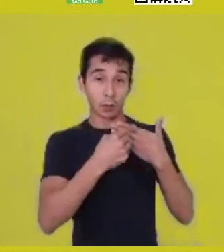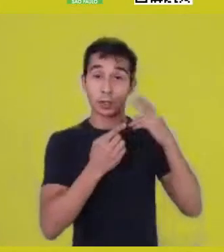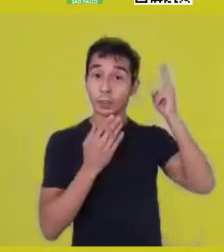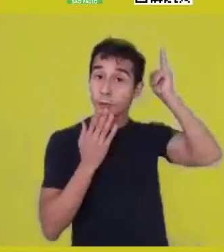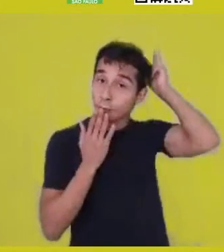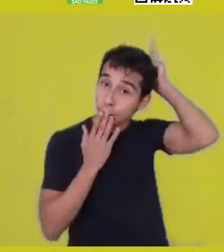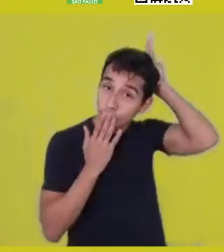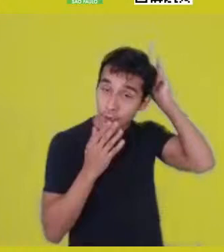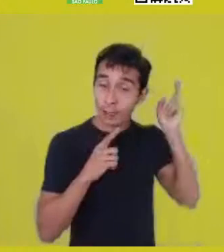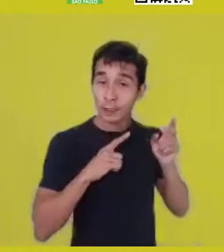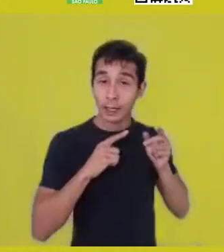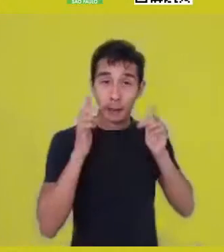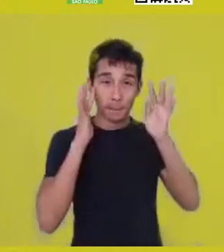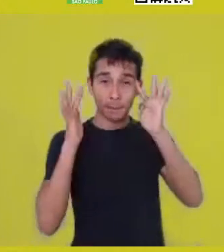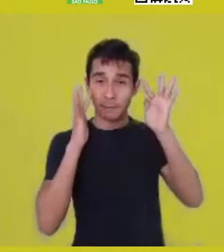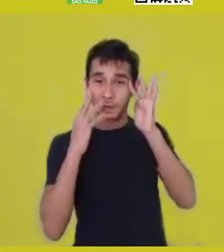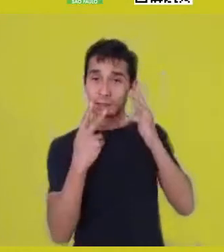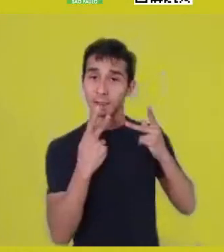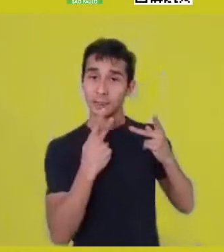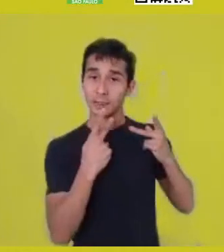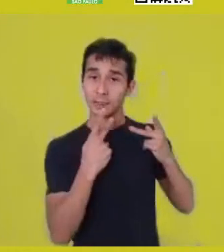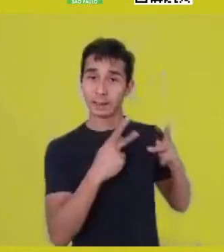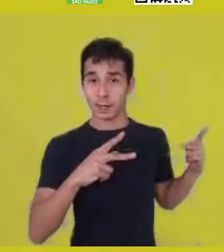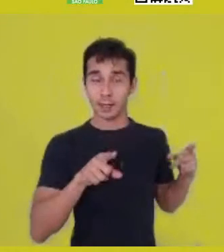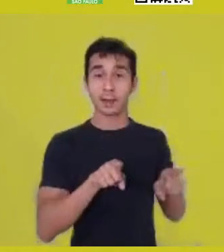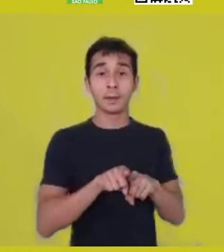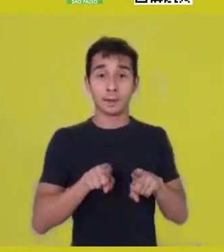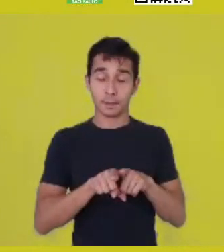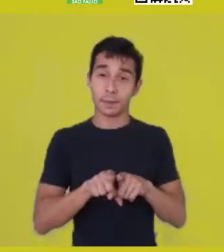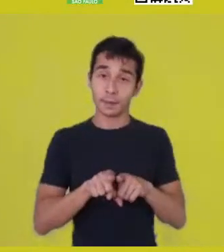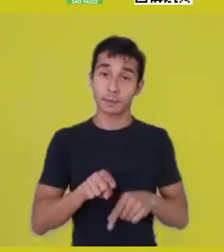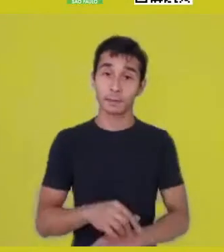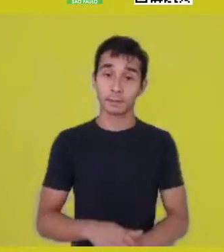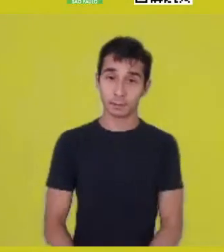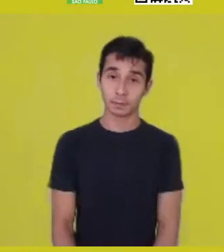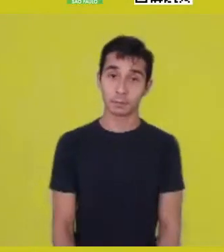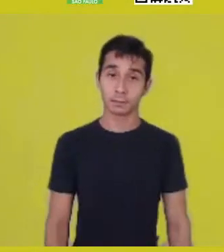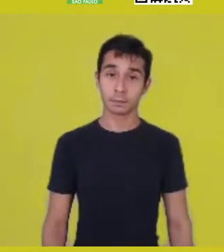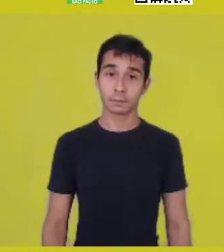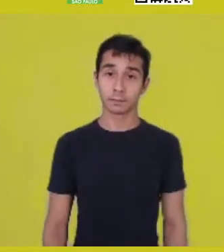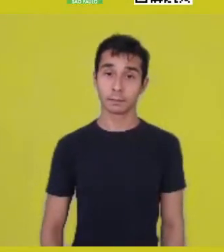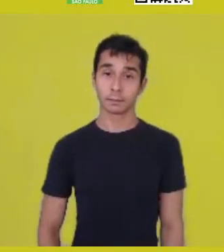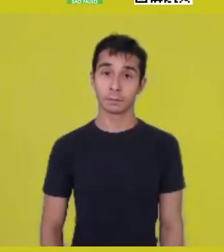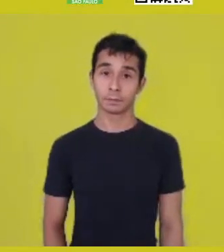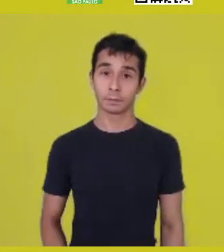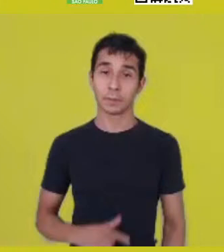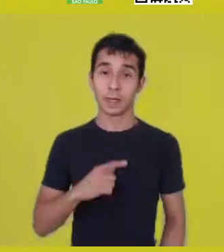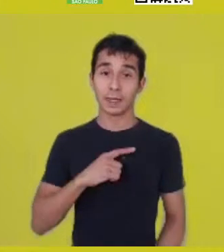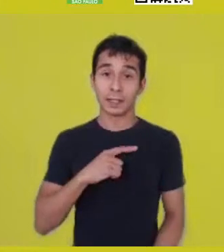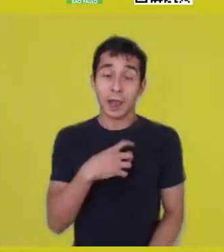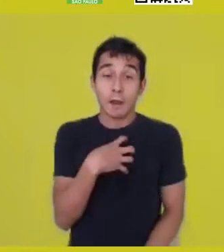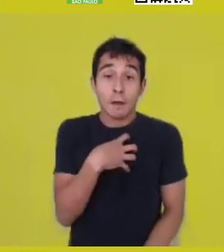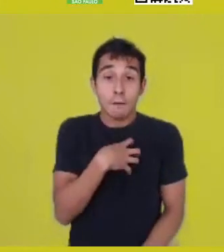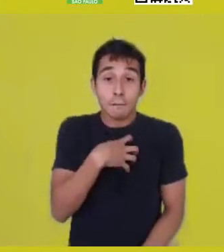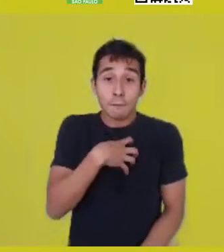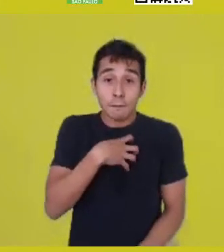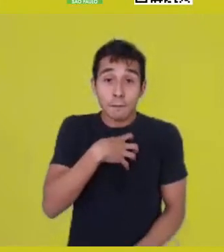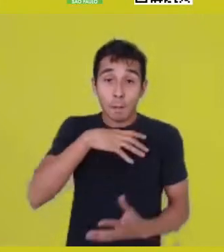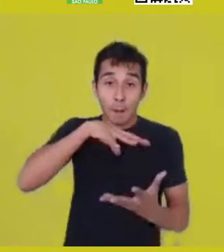Exactly because it’s about cosmologies which come from life.